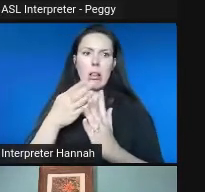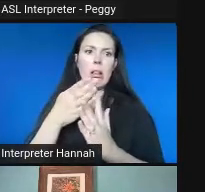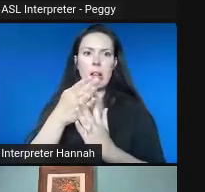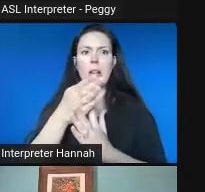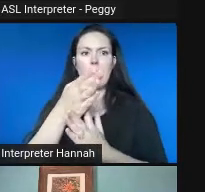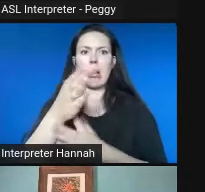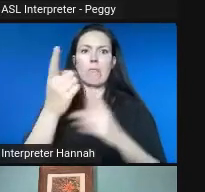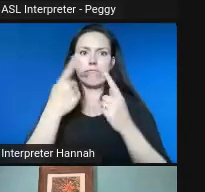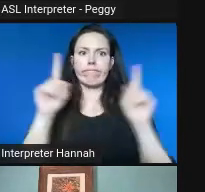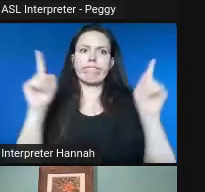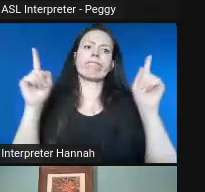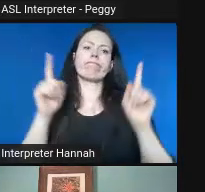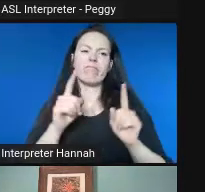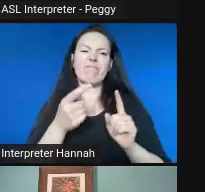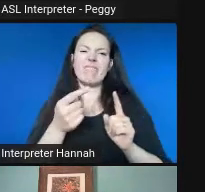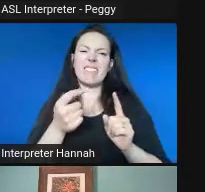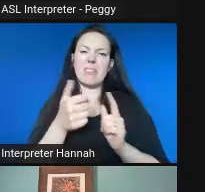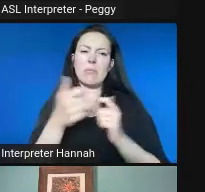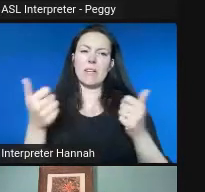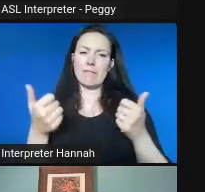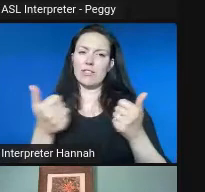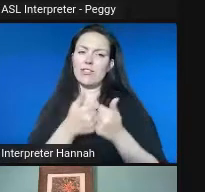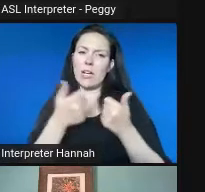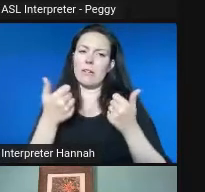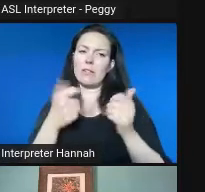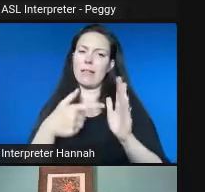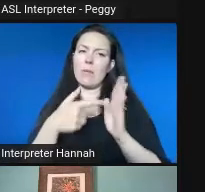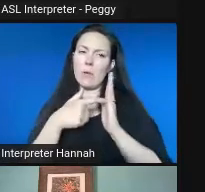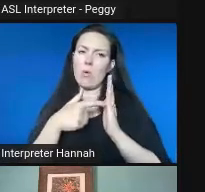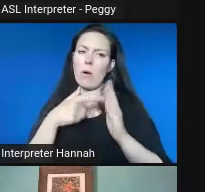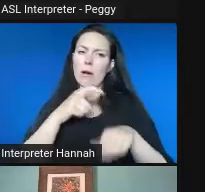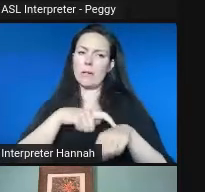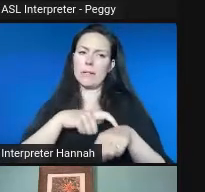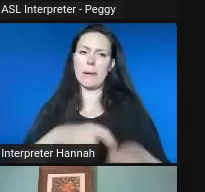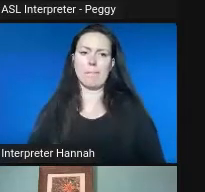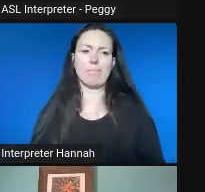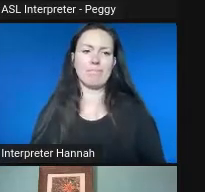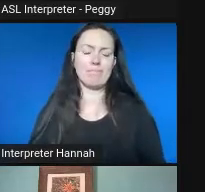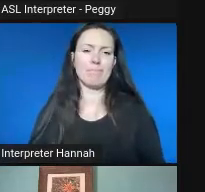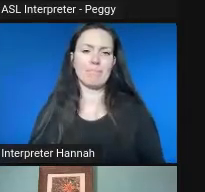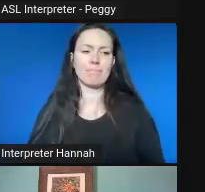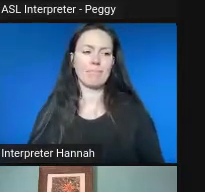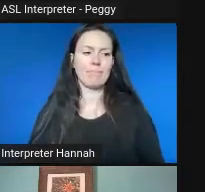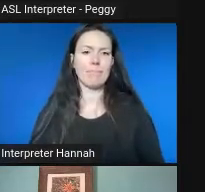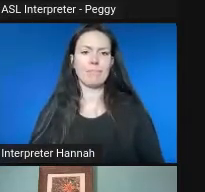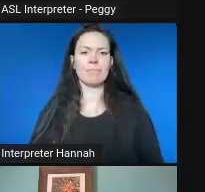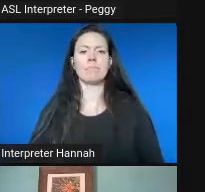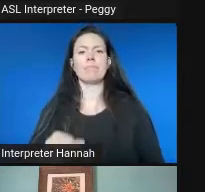of a challenge and definitely took some time. We sort of ended up going the route of begging